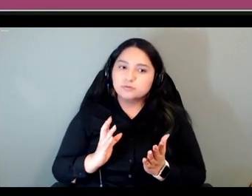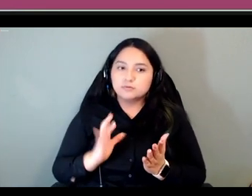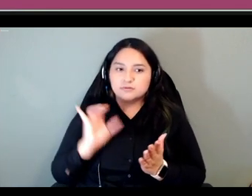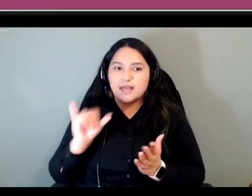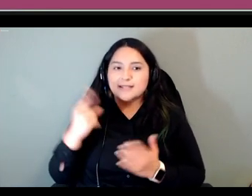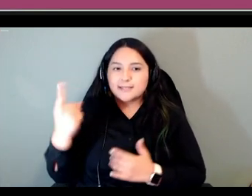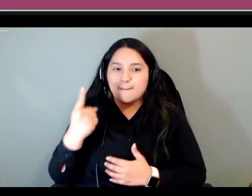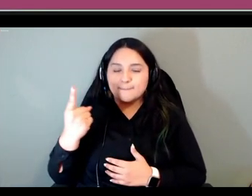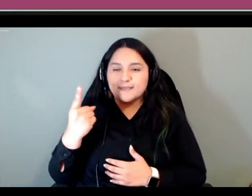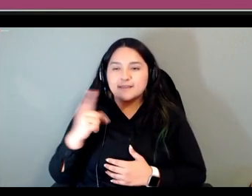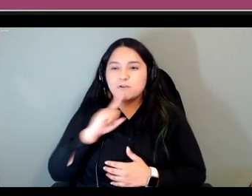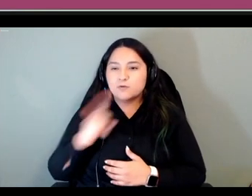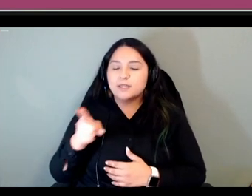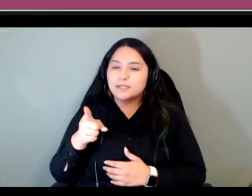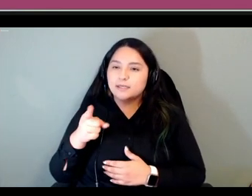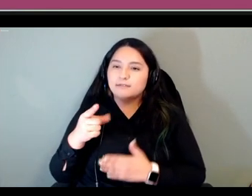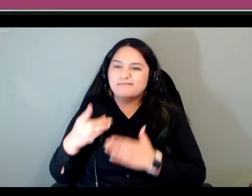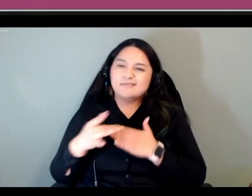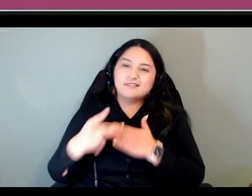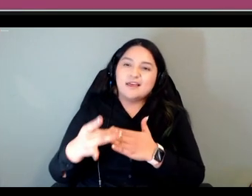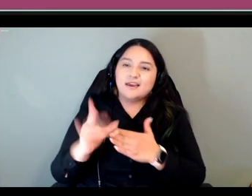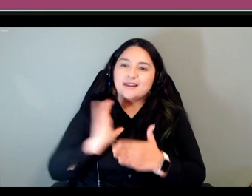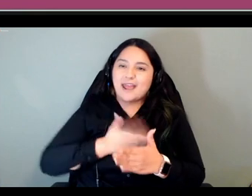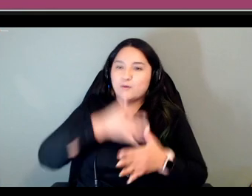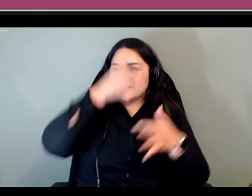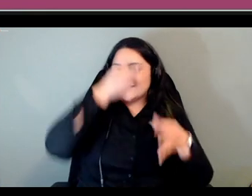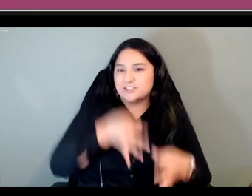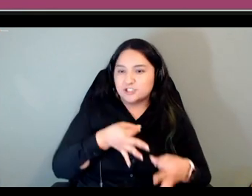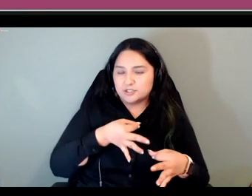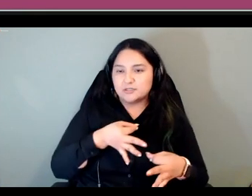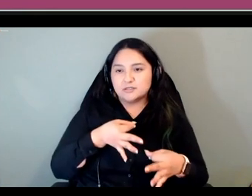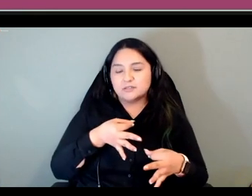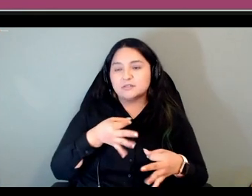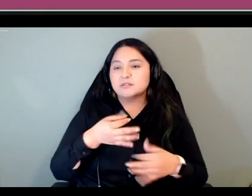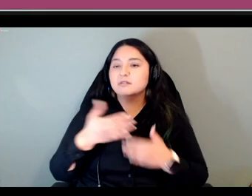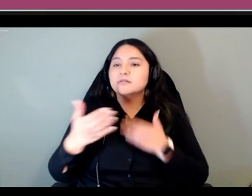our choices and you know whichever way you choose just make sure that you're consistent